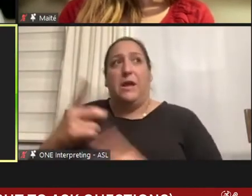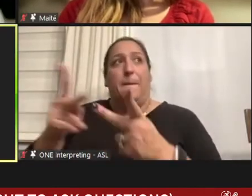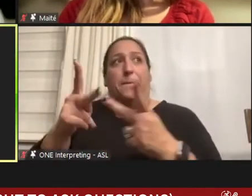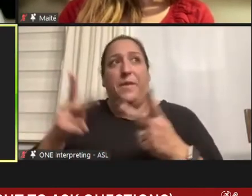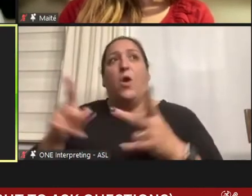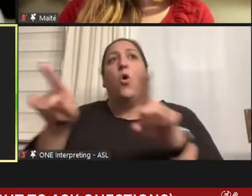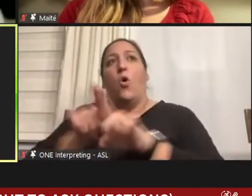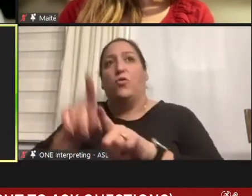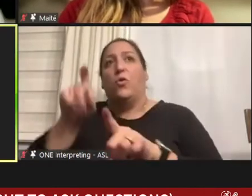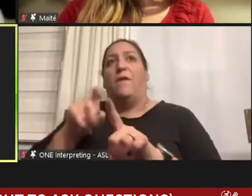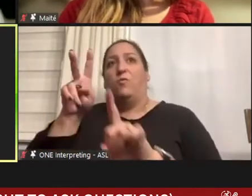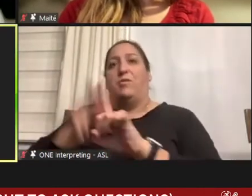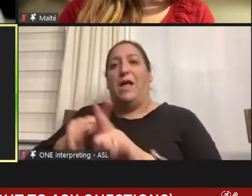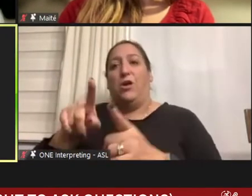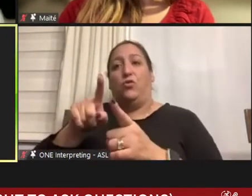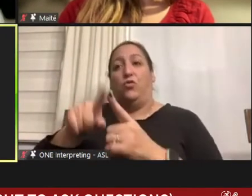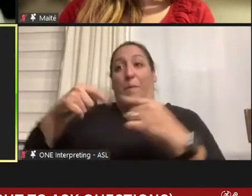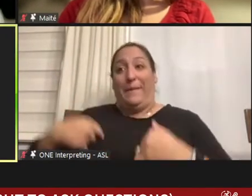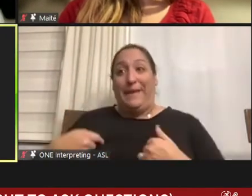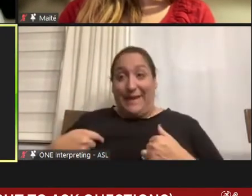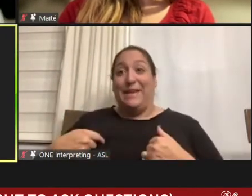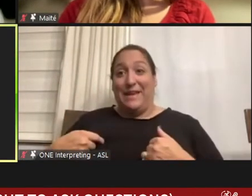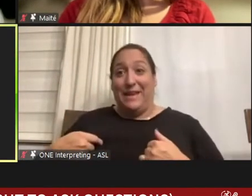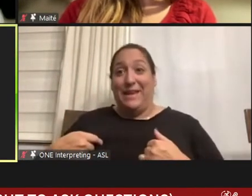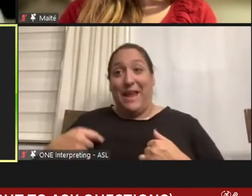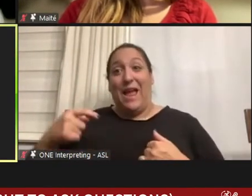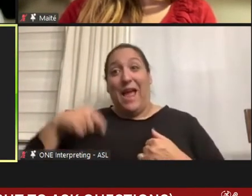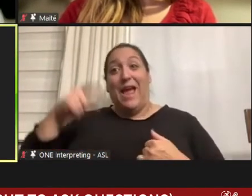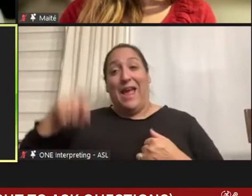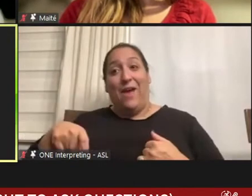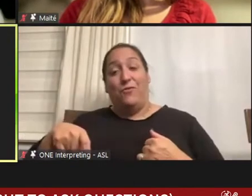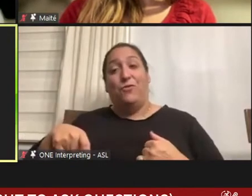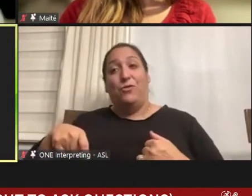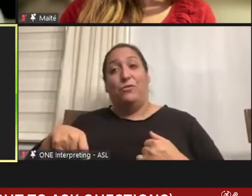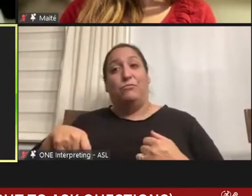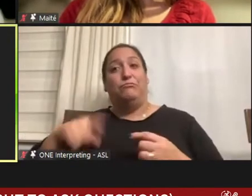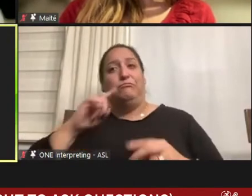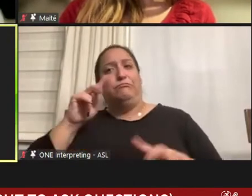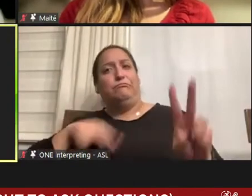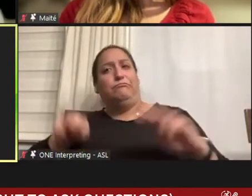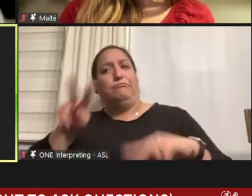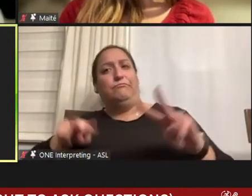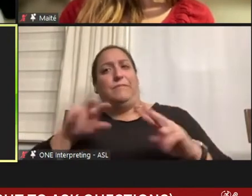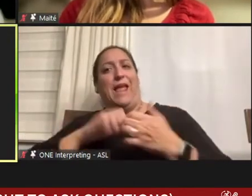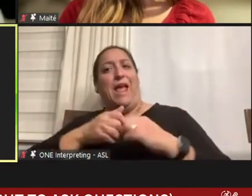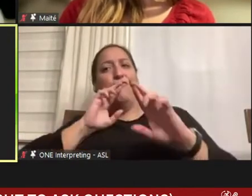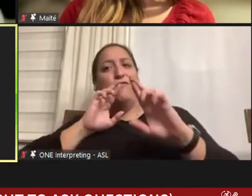me, and I have to gauge and take the temperature of how they're going to react to somebody who